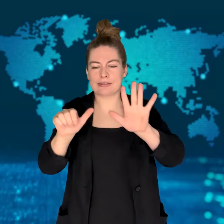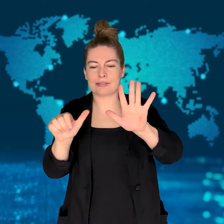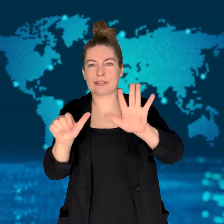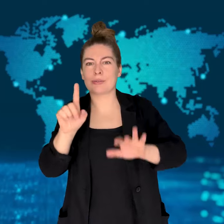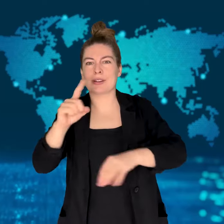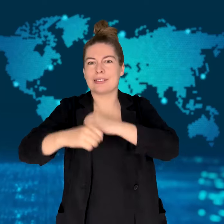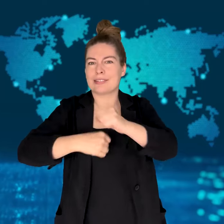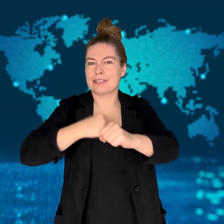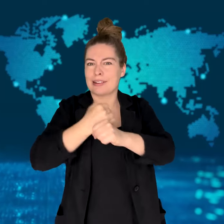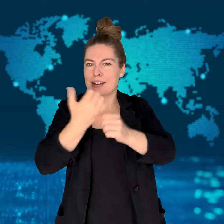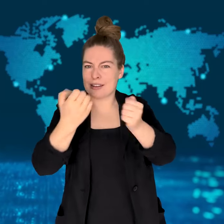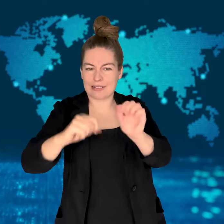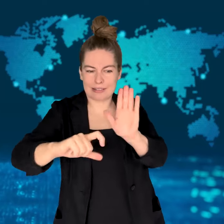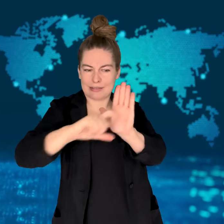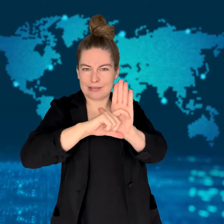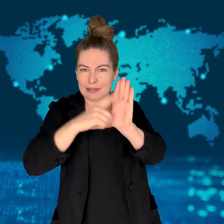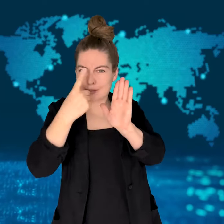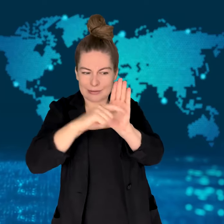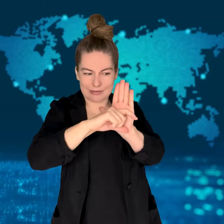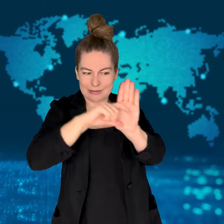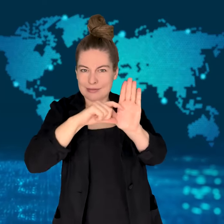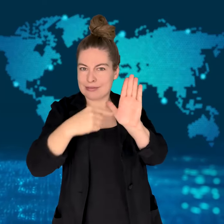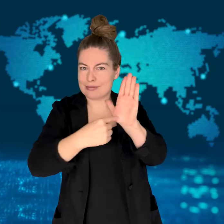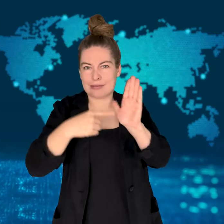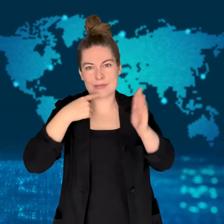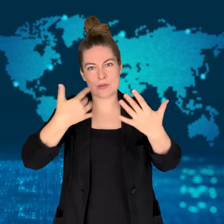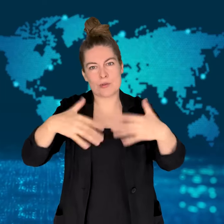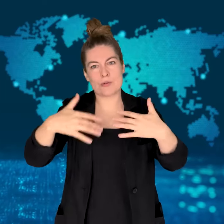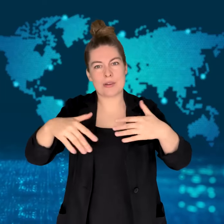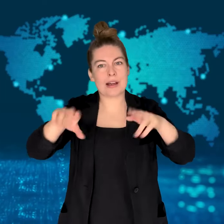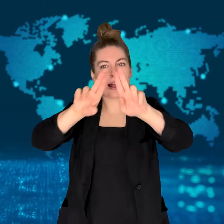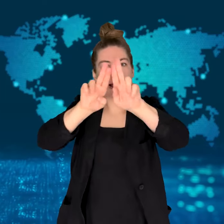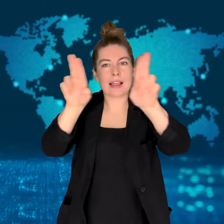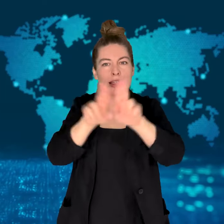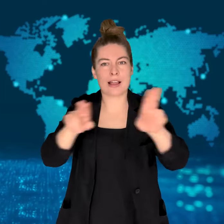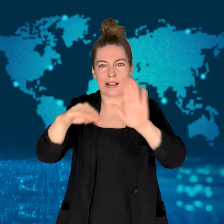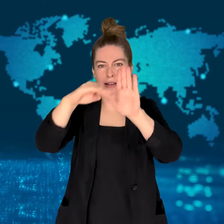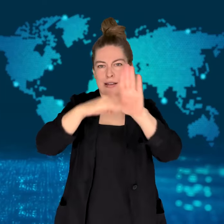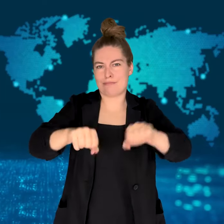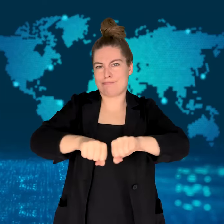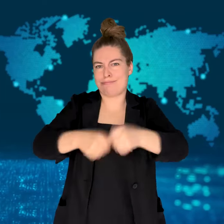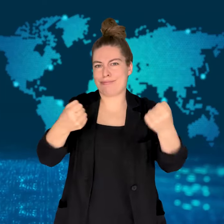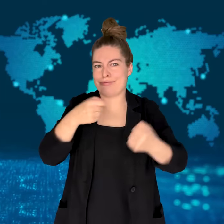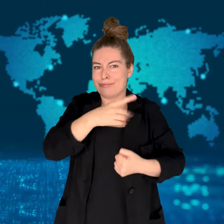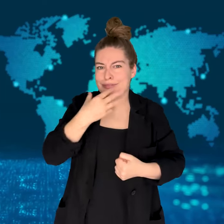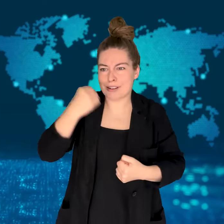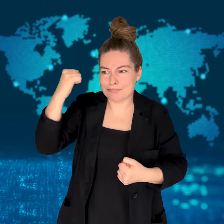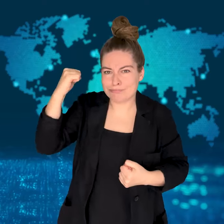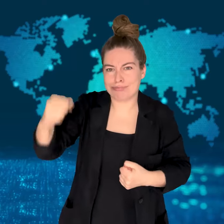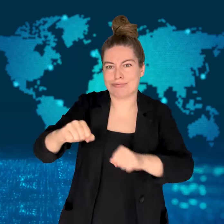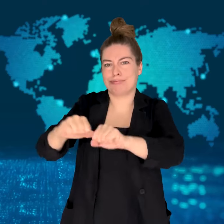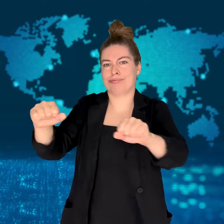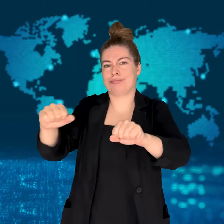citing a portion of the 1961 Vienna Convention.